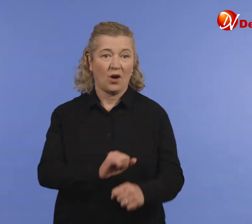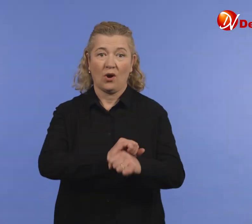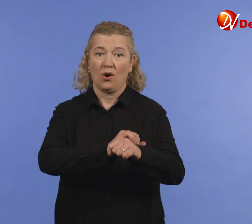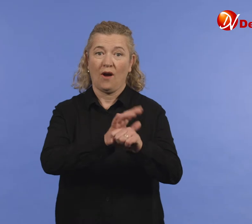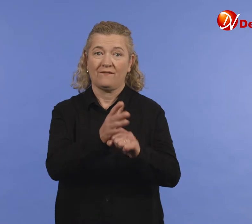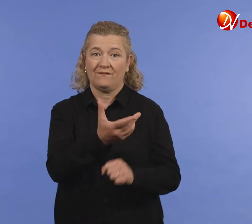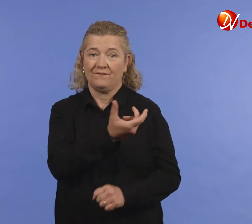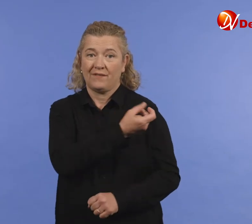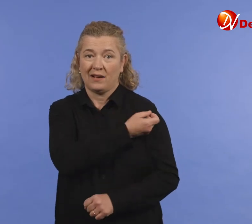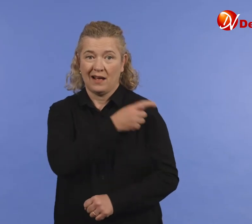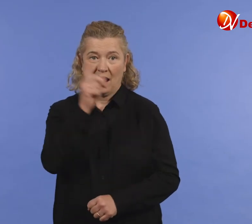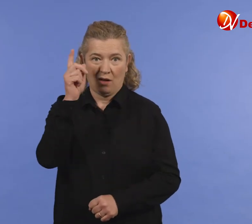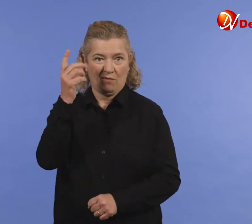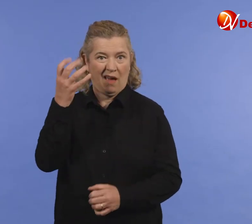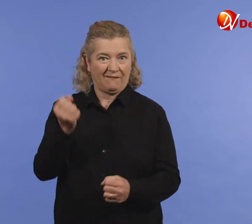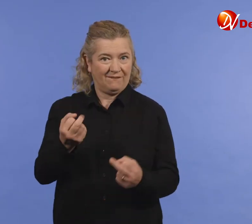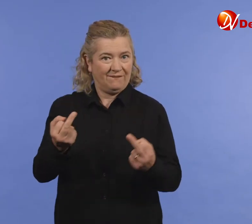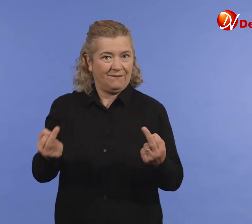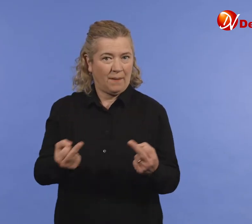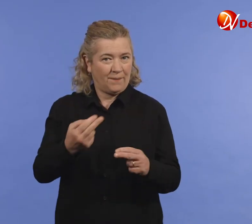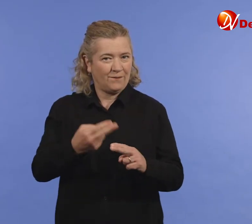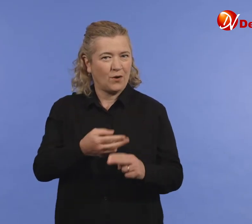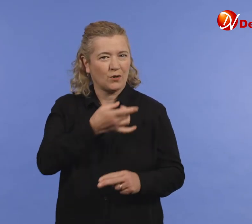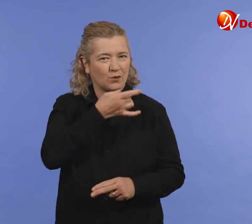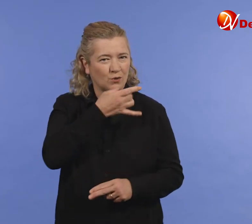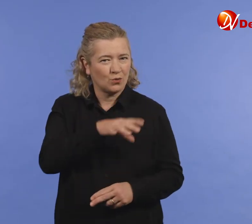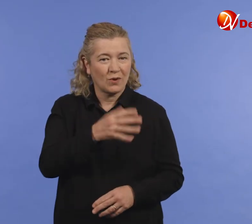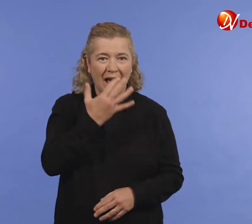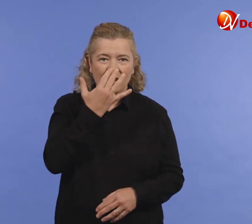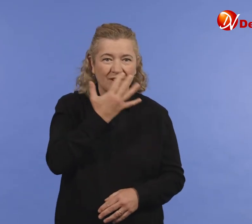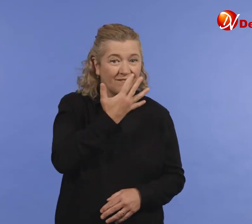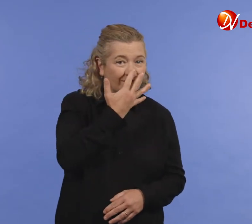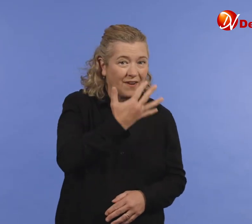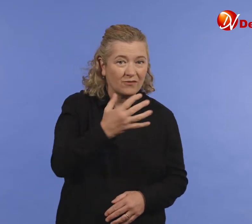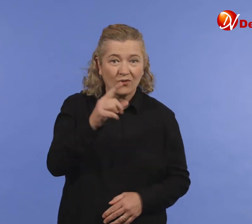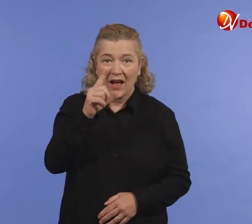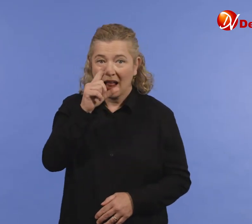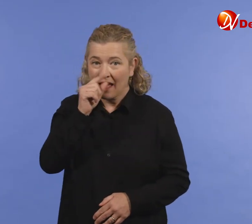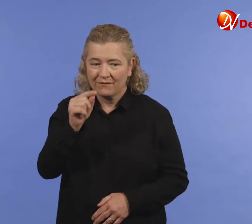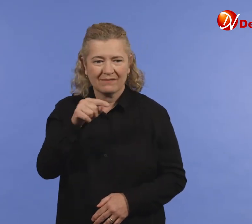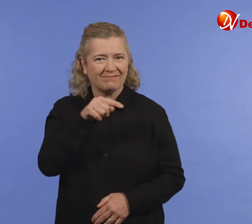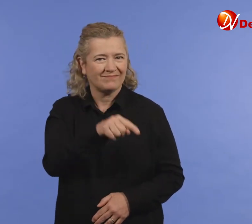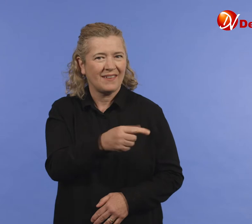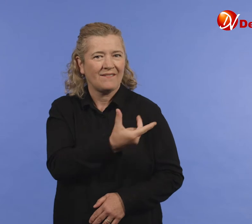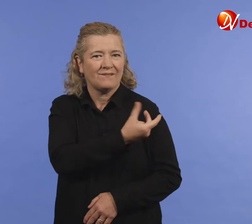COVID-19 vaccines are now available for children aged 5 to 11 years old.